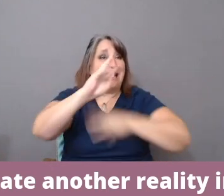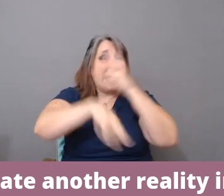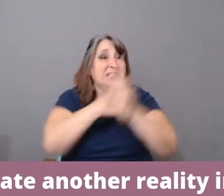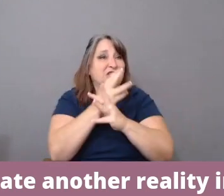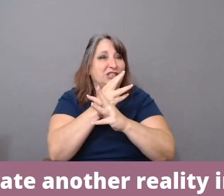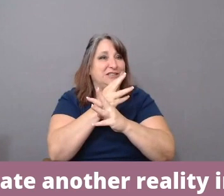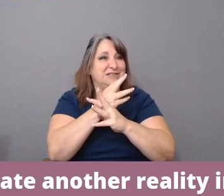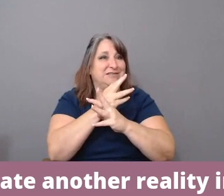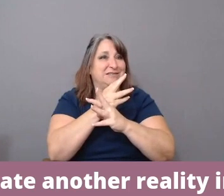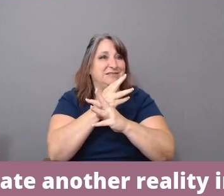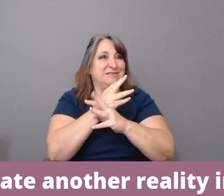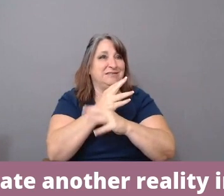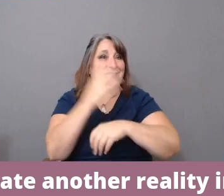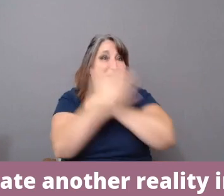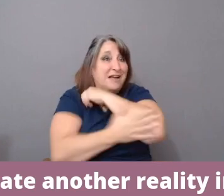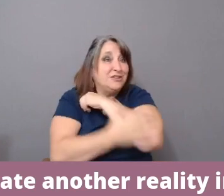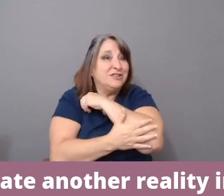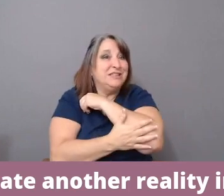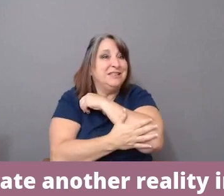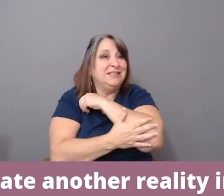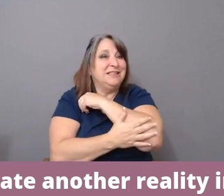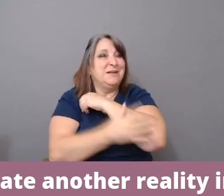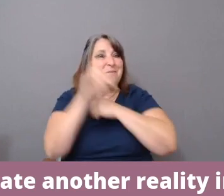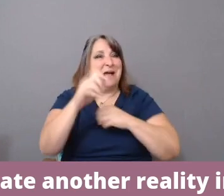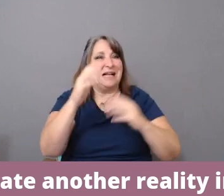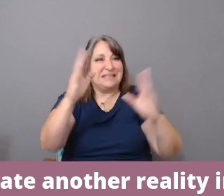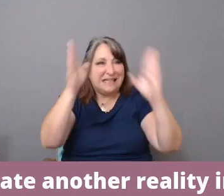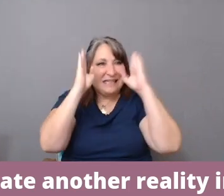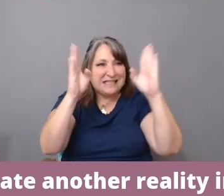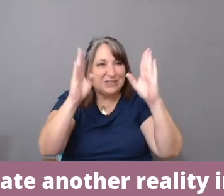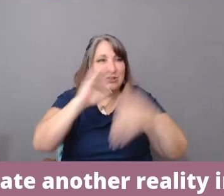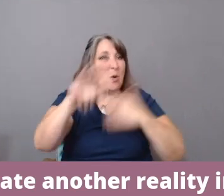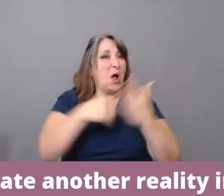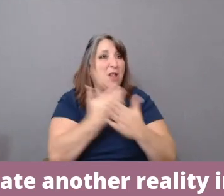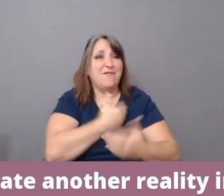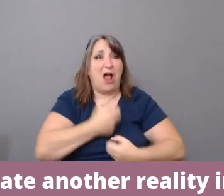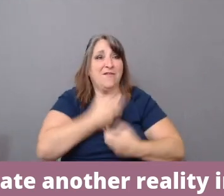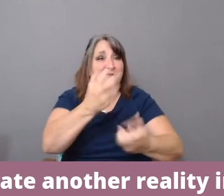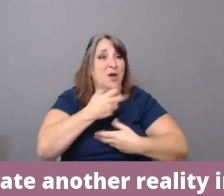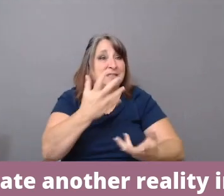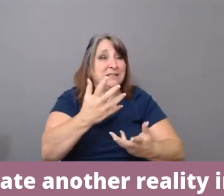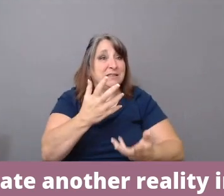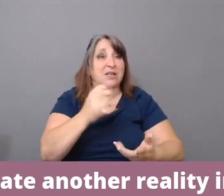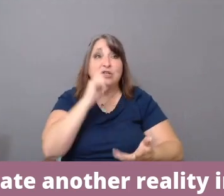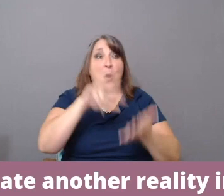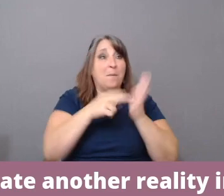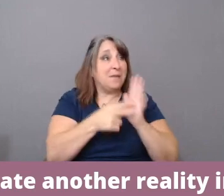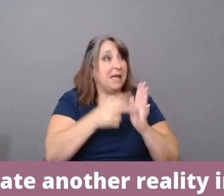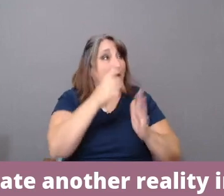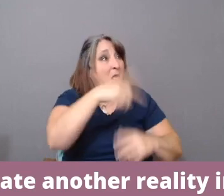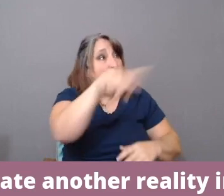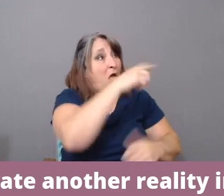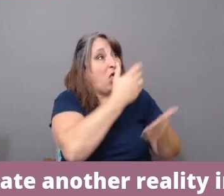to begin to listen to all of our voices. It doesn't mean eliminate the voices we hear now. It means listen to all of our voices.